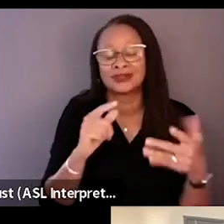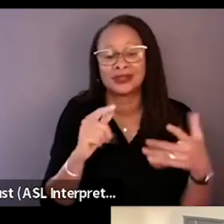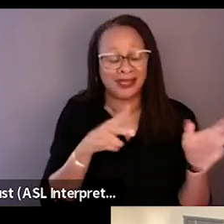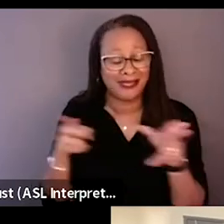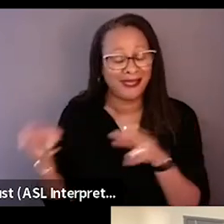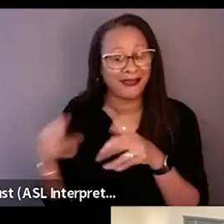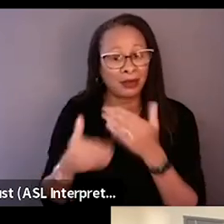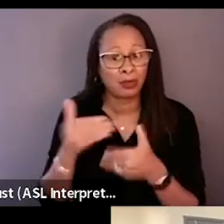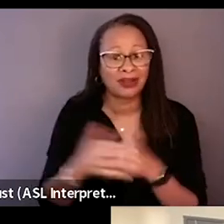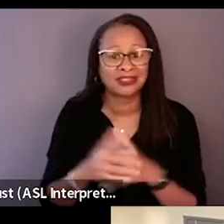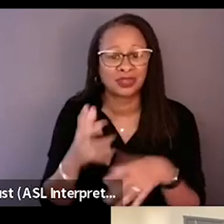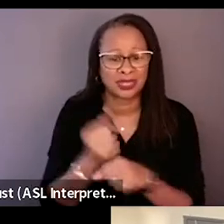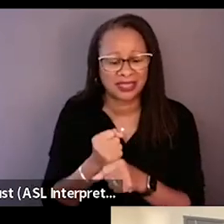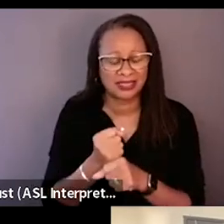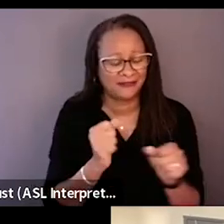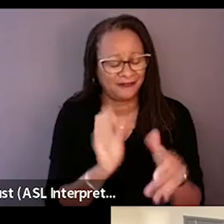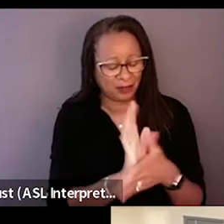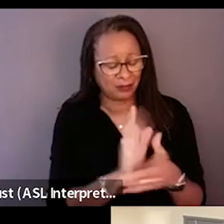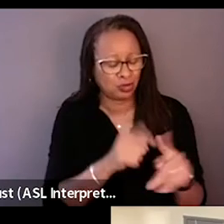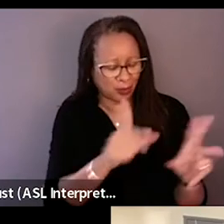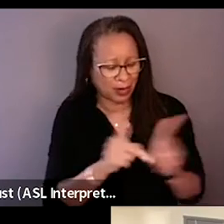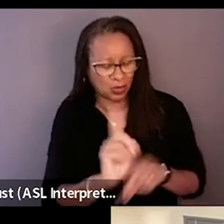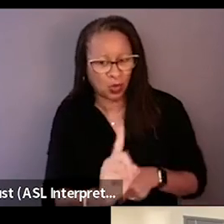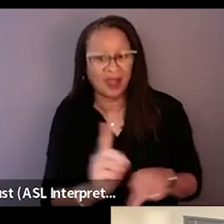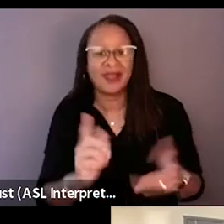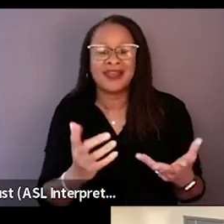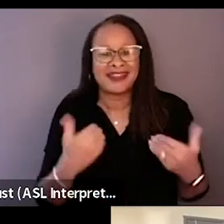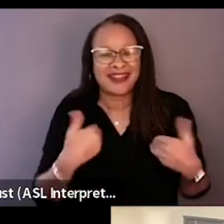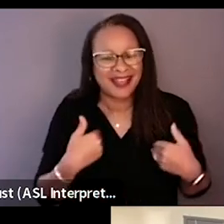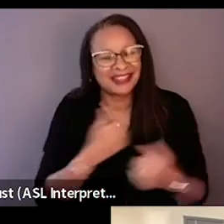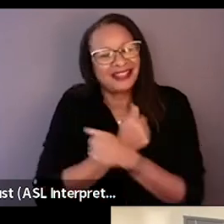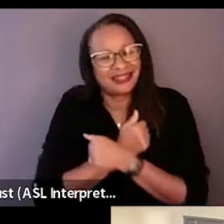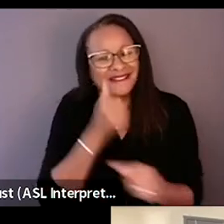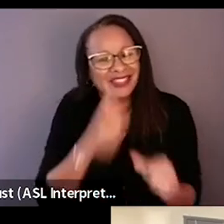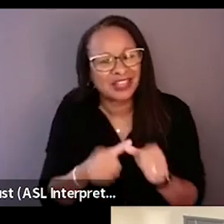where it's that were... It is a love letter to Bad Axe, but it's a love letter to family.